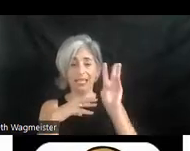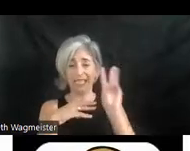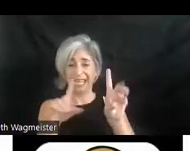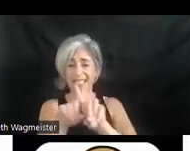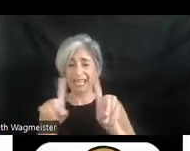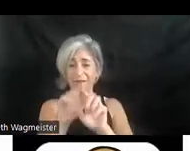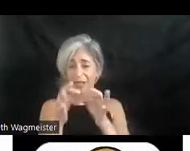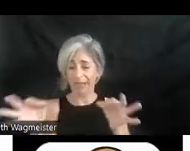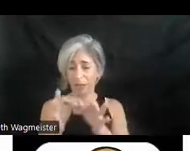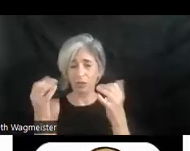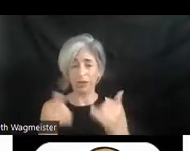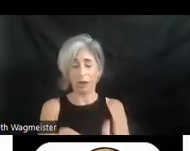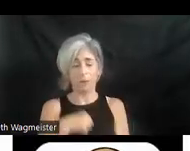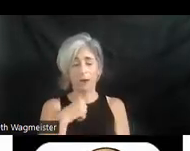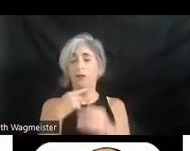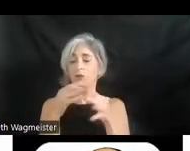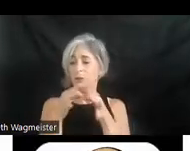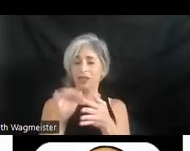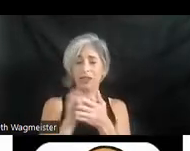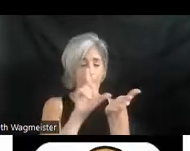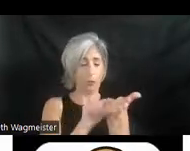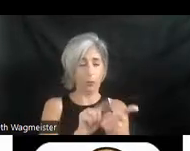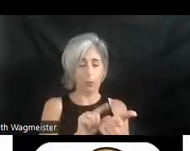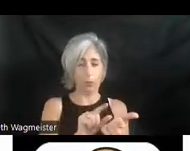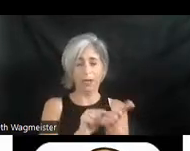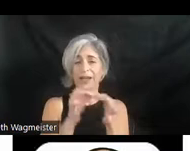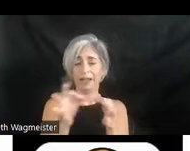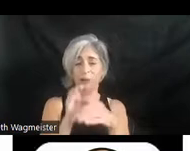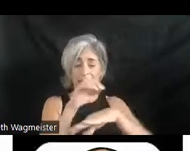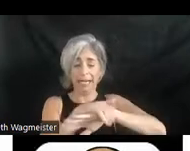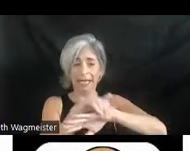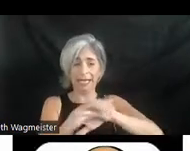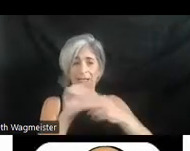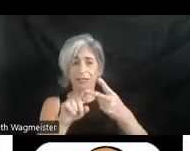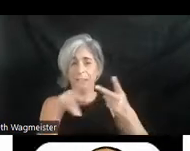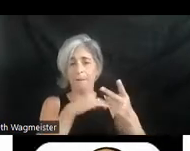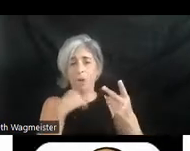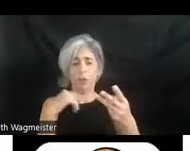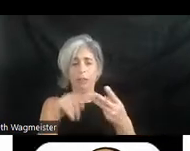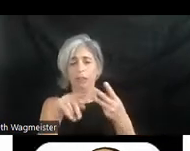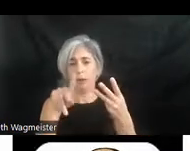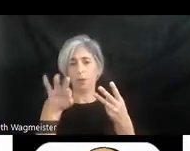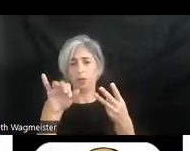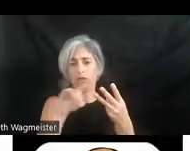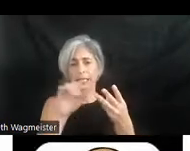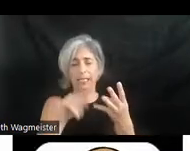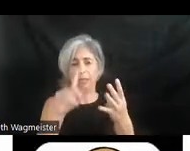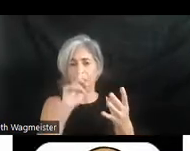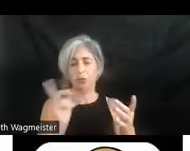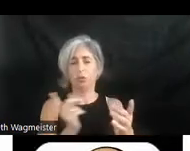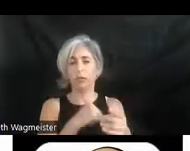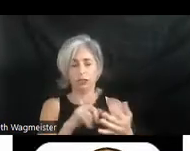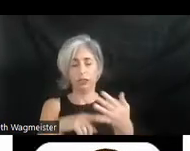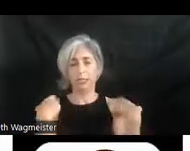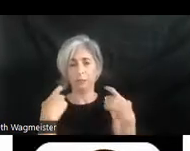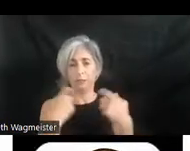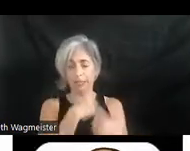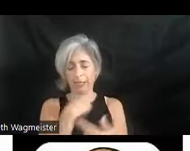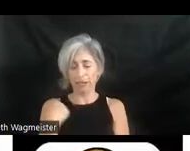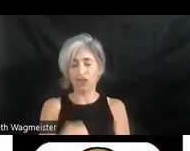mention. Print languages, It's in English, Polish, Portuguese, Russian, Spanish and Chinese. And Italian